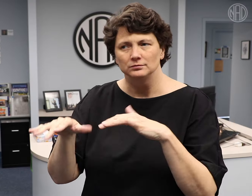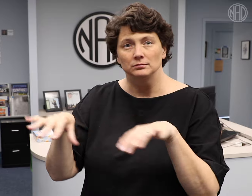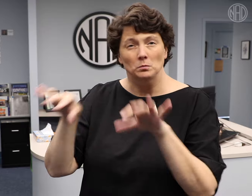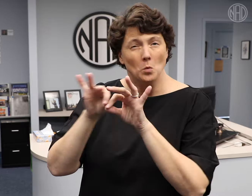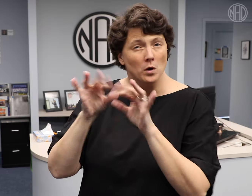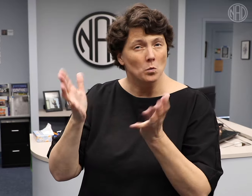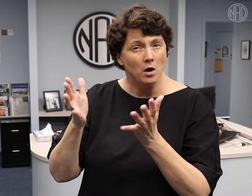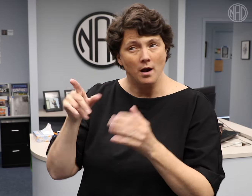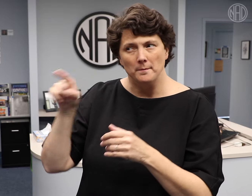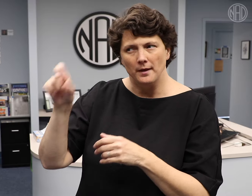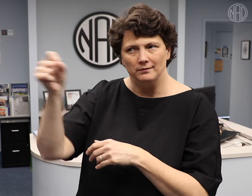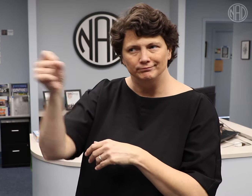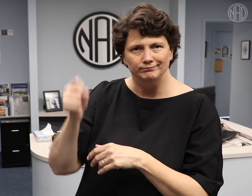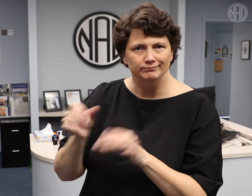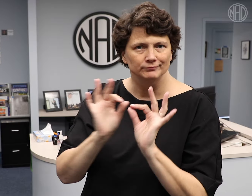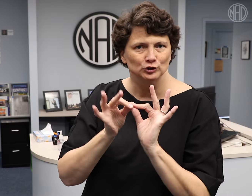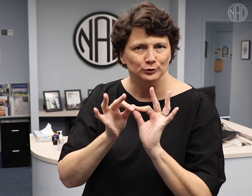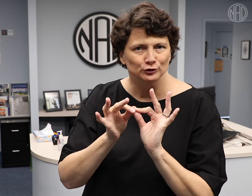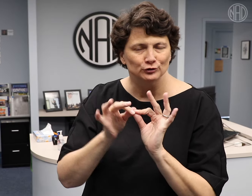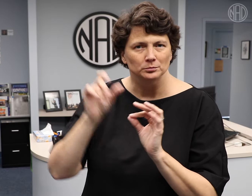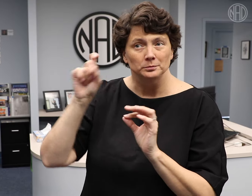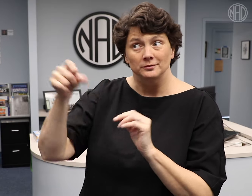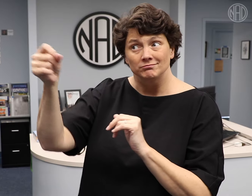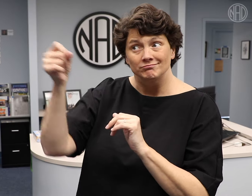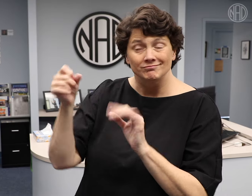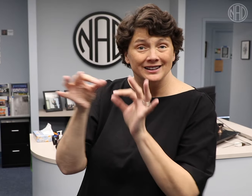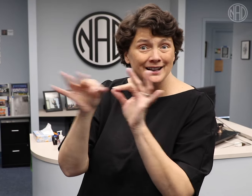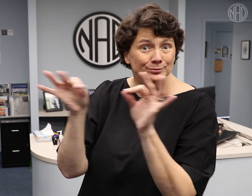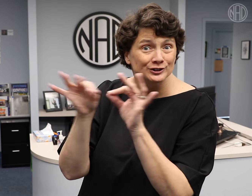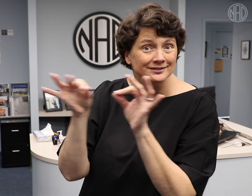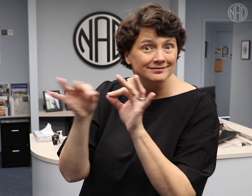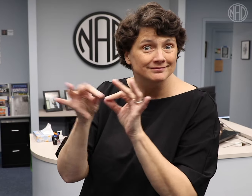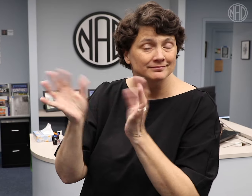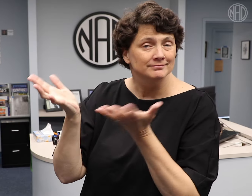It is important that they provide an interpreter and have real-time captioning available.